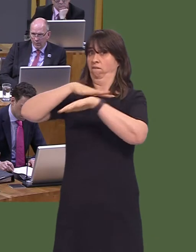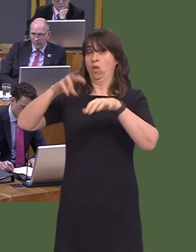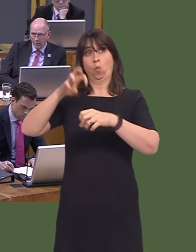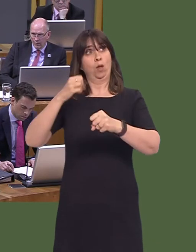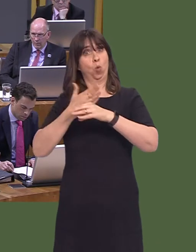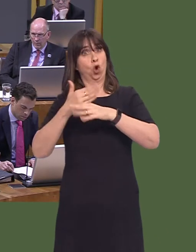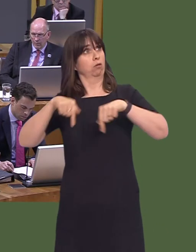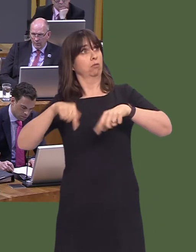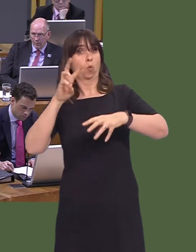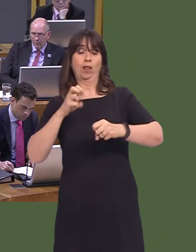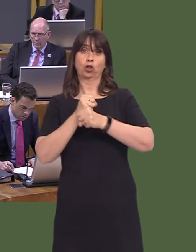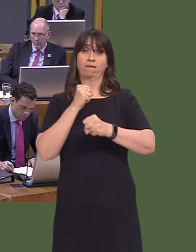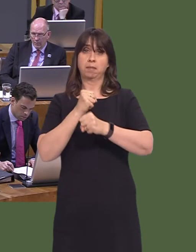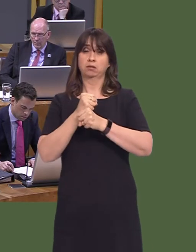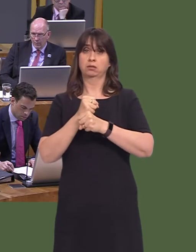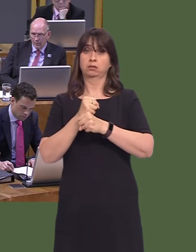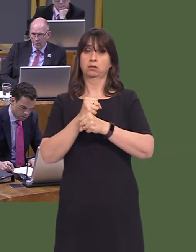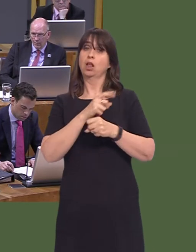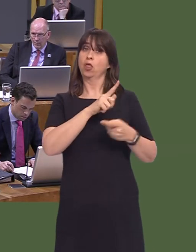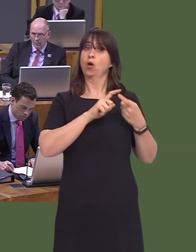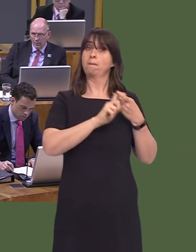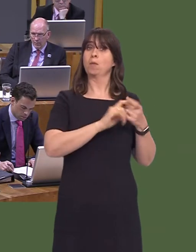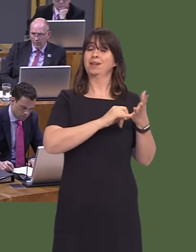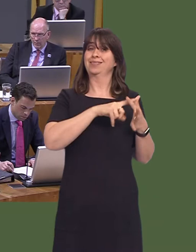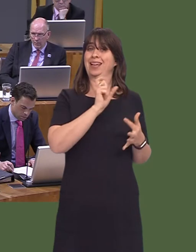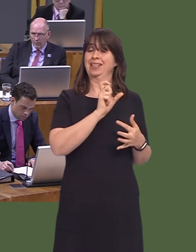is a matter for the Permanent Secretary. And I can say that, according to our latest staff